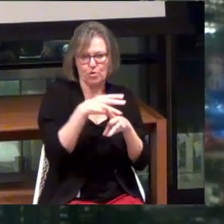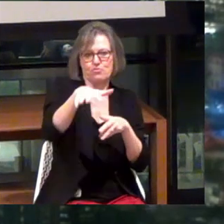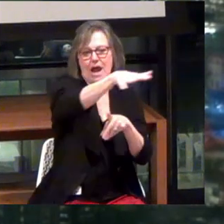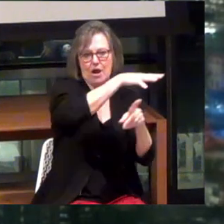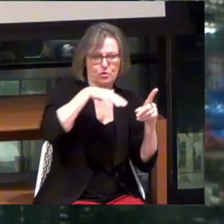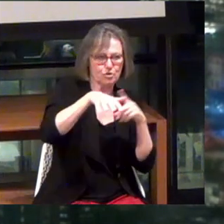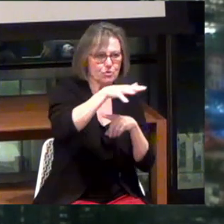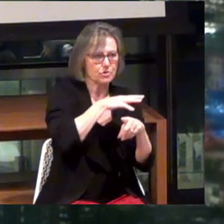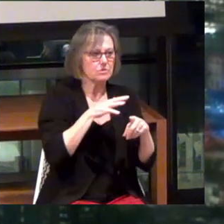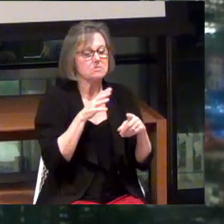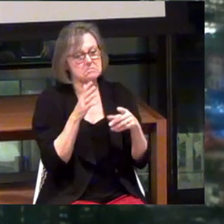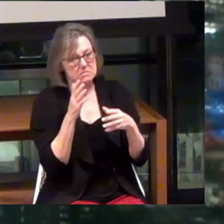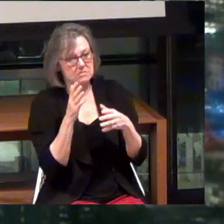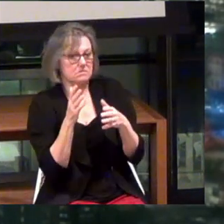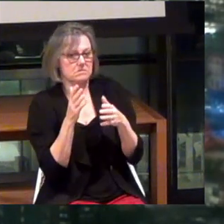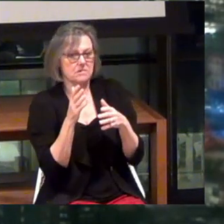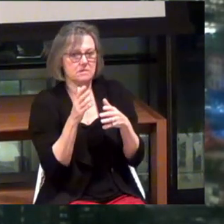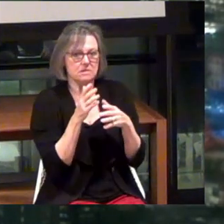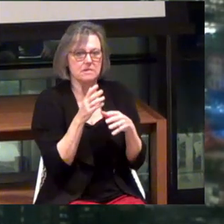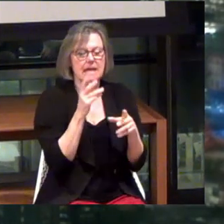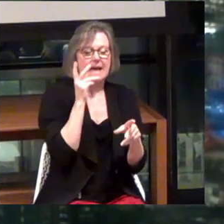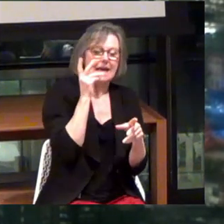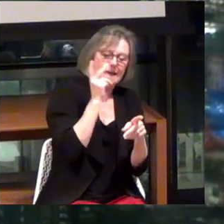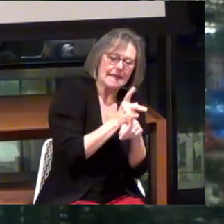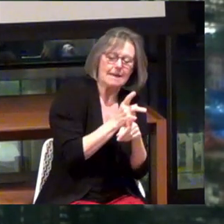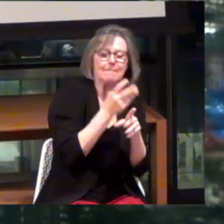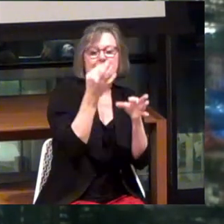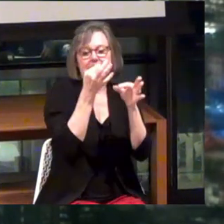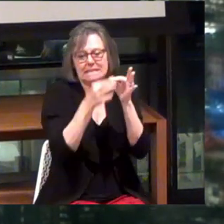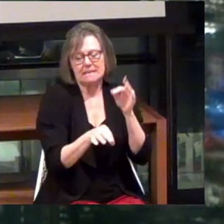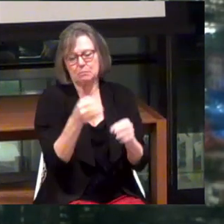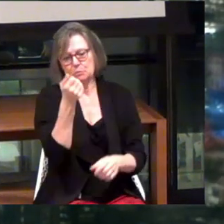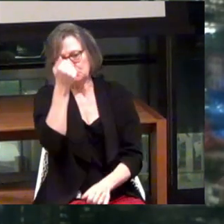And that in certain ways is very -- keep it simple, stupid -- and very obvious.